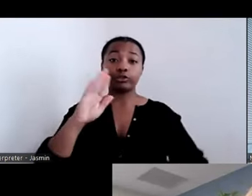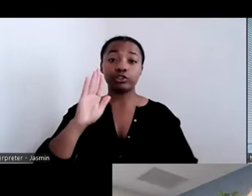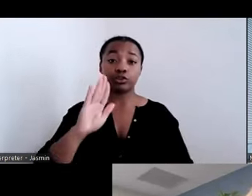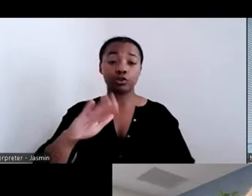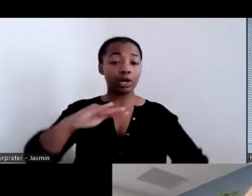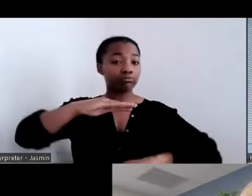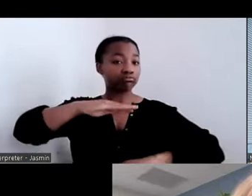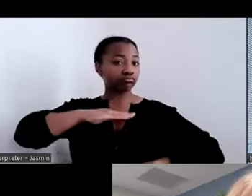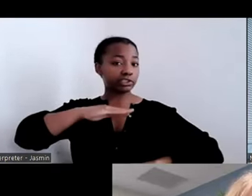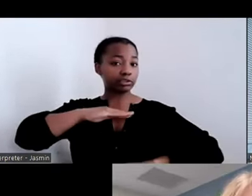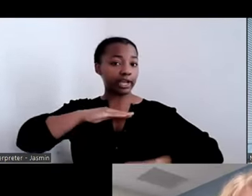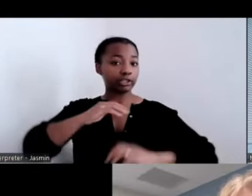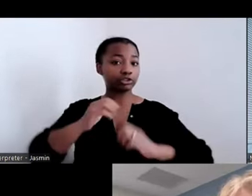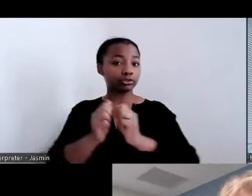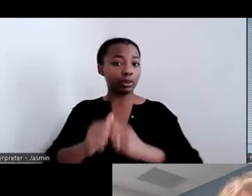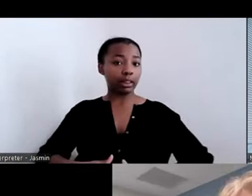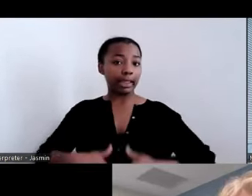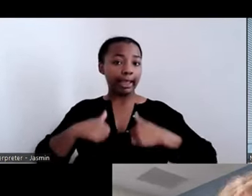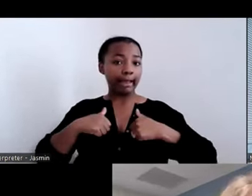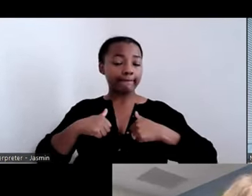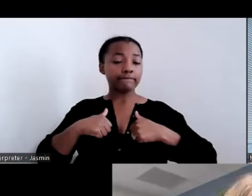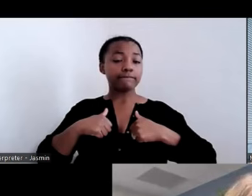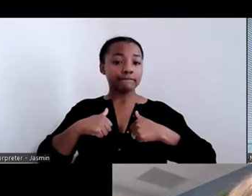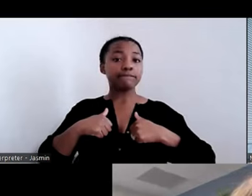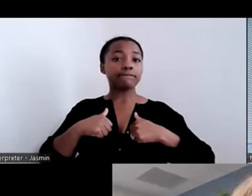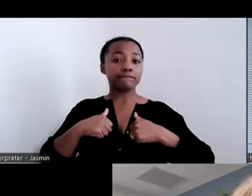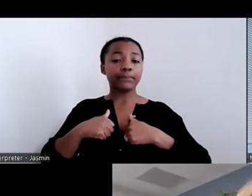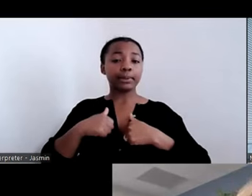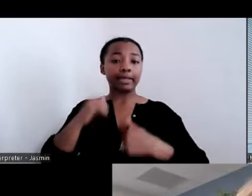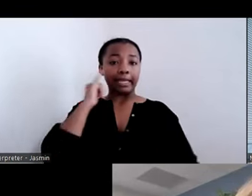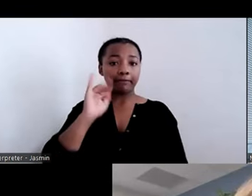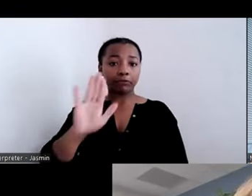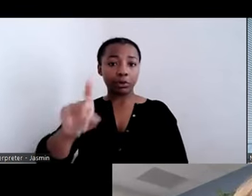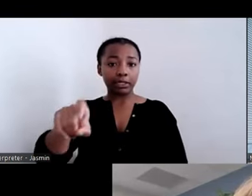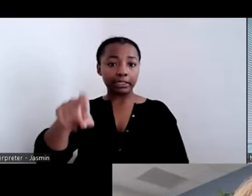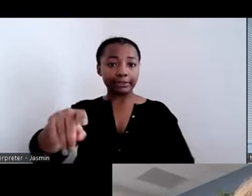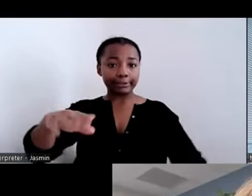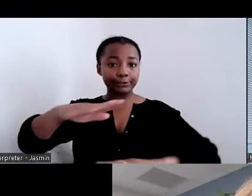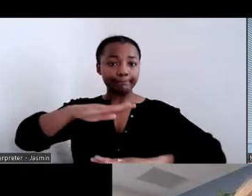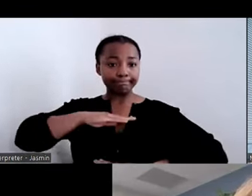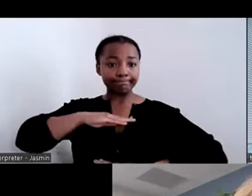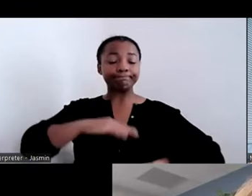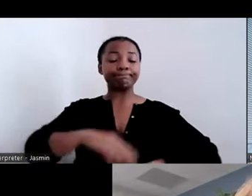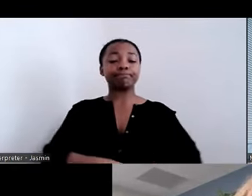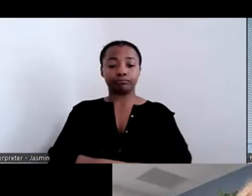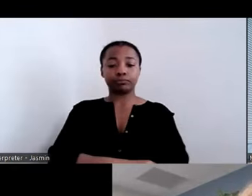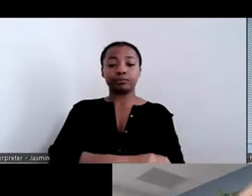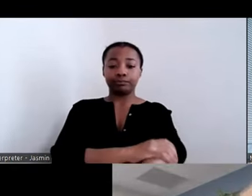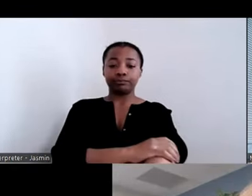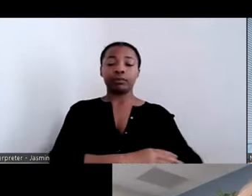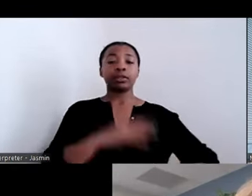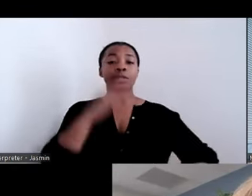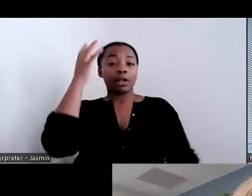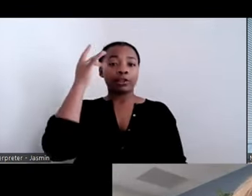community inclusion was exactly the impetus, of why we have persevered and stayed